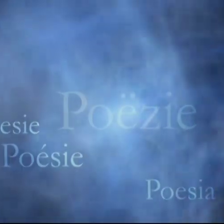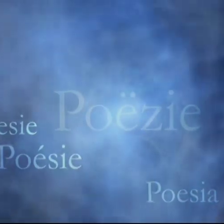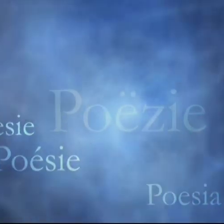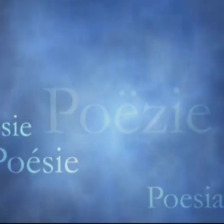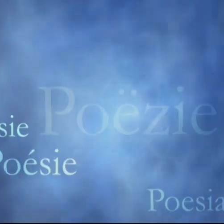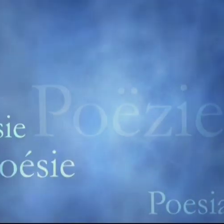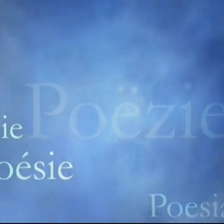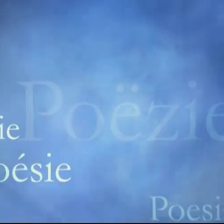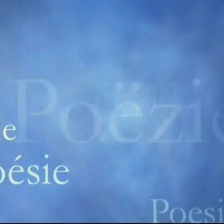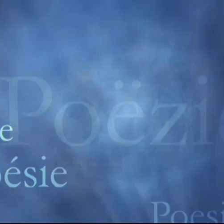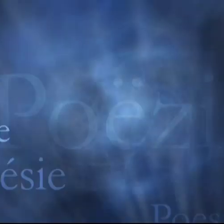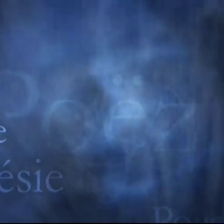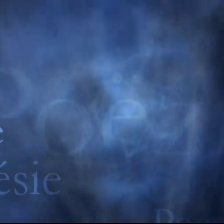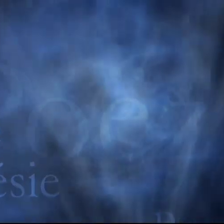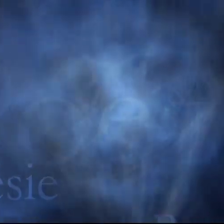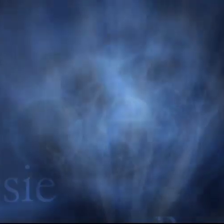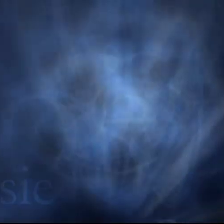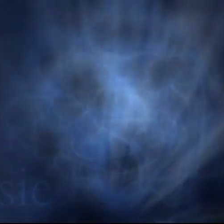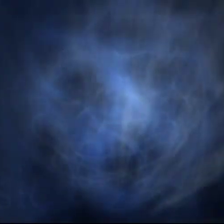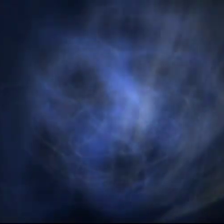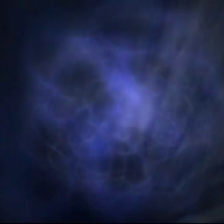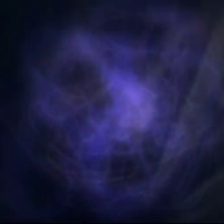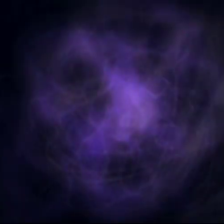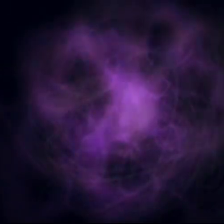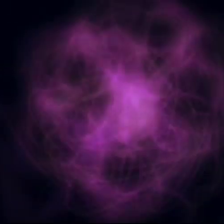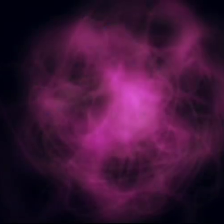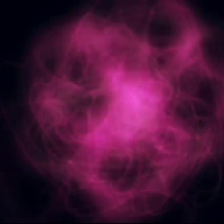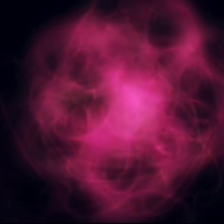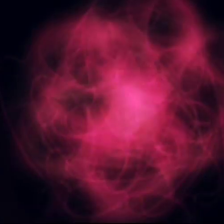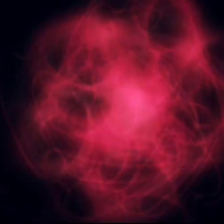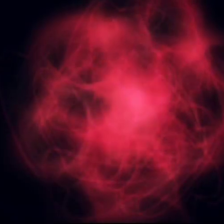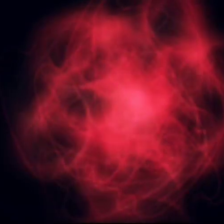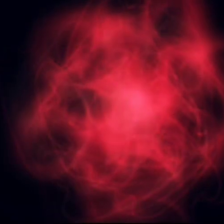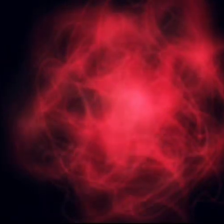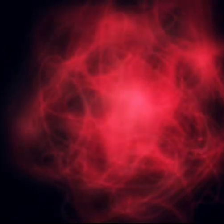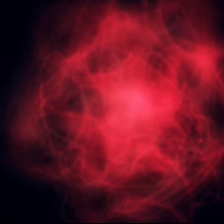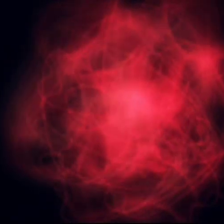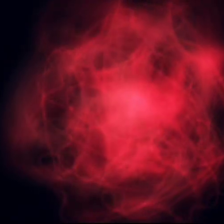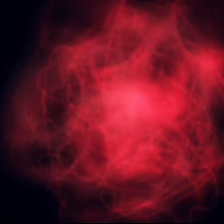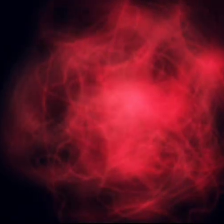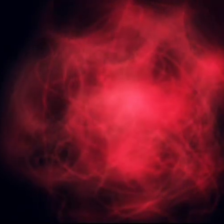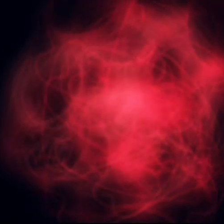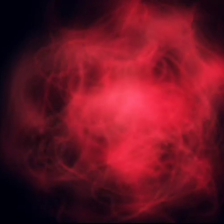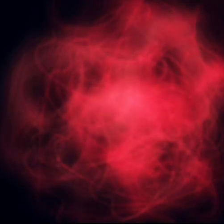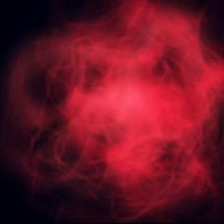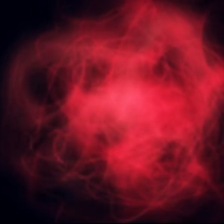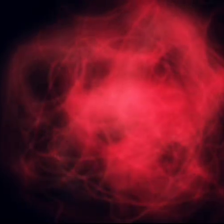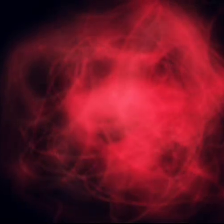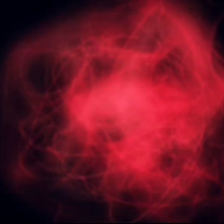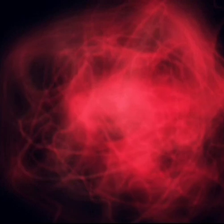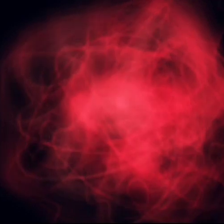and then, through our creative use of language, we attempt to evoke that feeling in others.